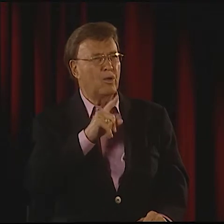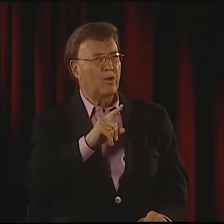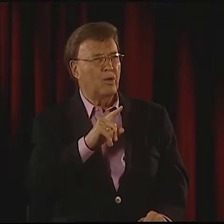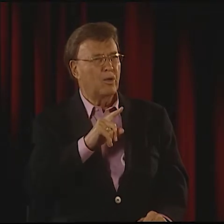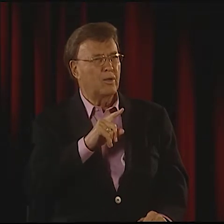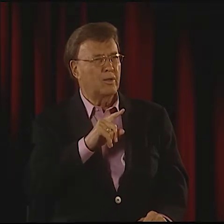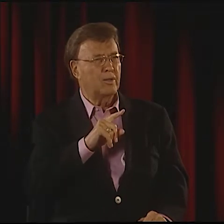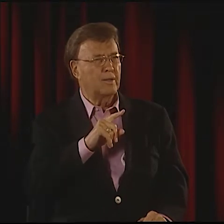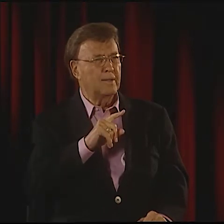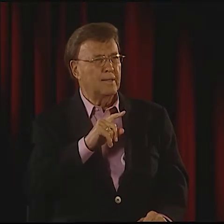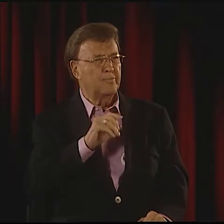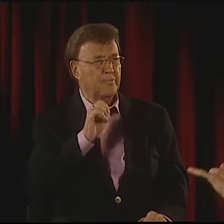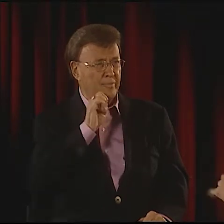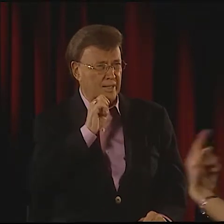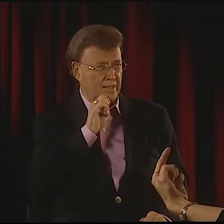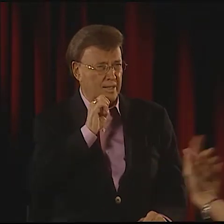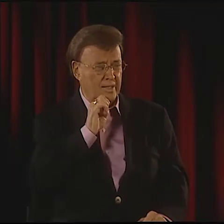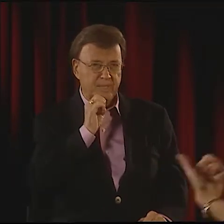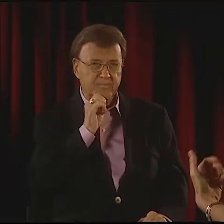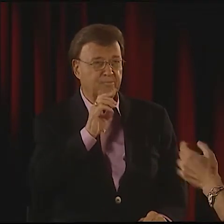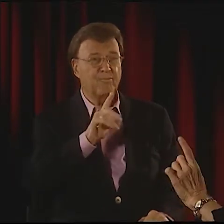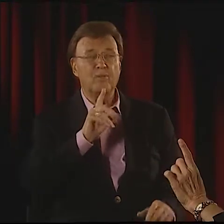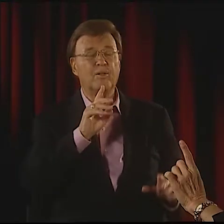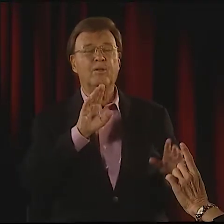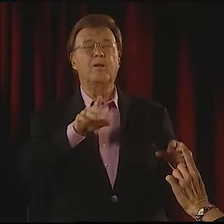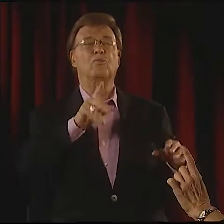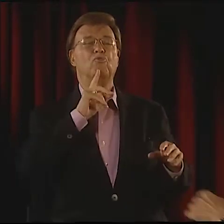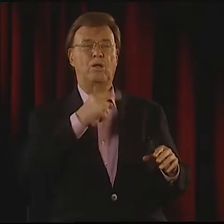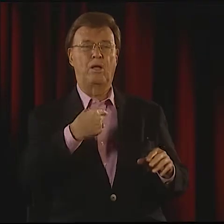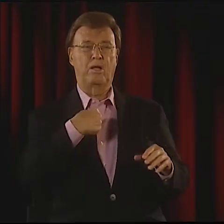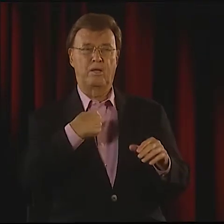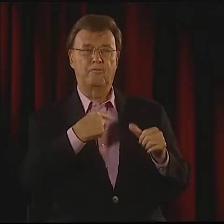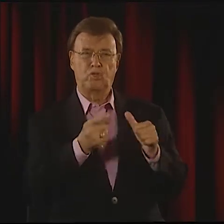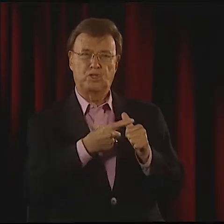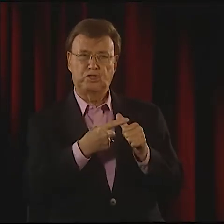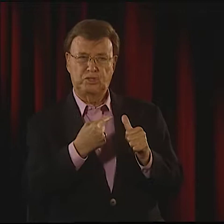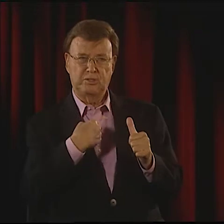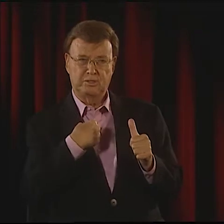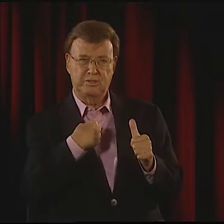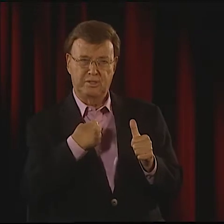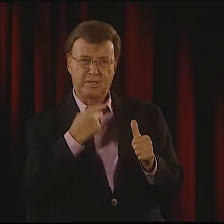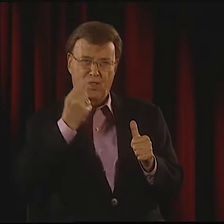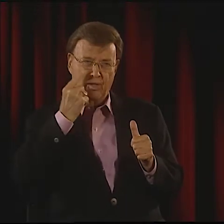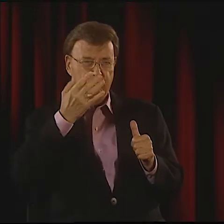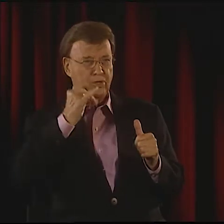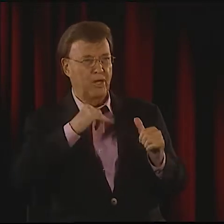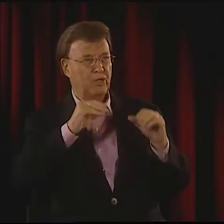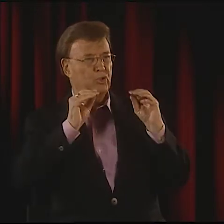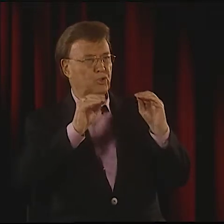IS THAT CORRECT? WAS HE MAYBE THE FIRST PERSON DOING THAT? WHO ELSE? WAS THAT ELLA?